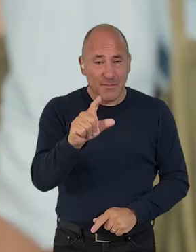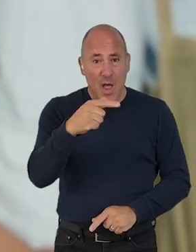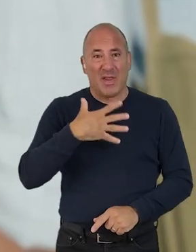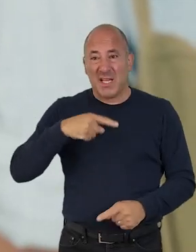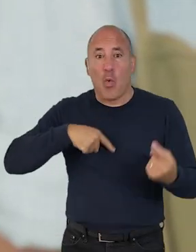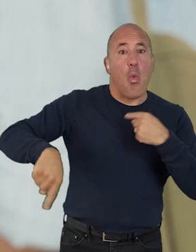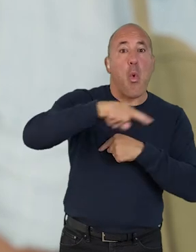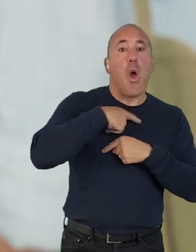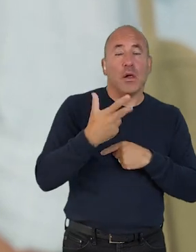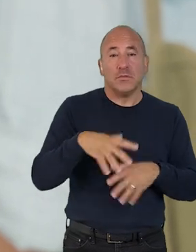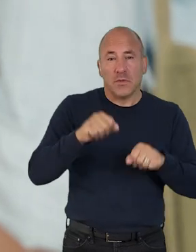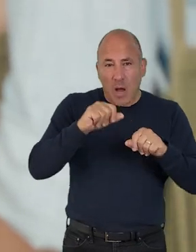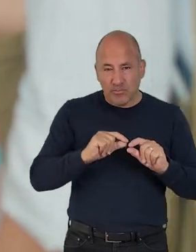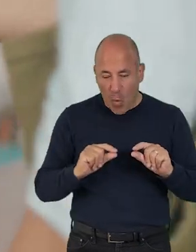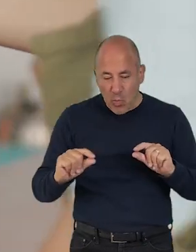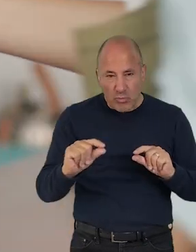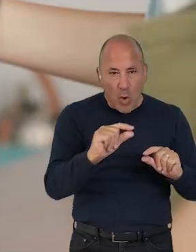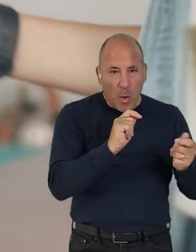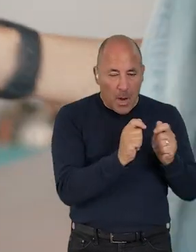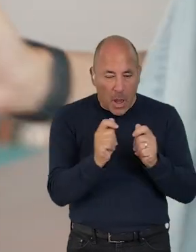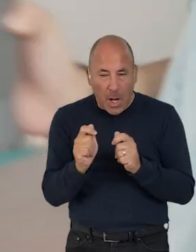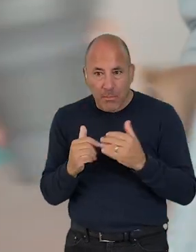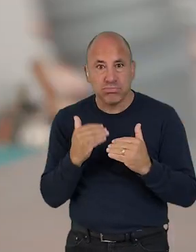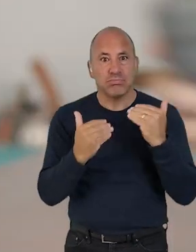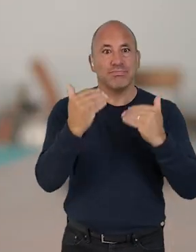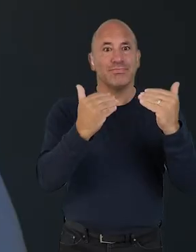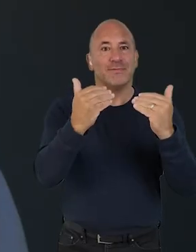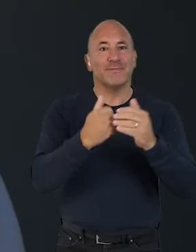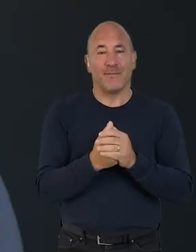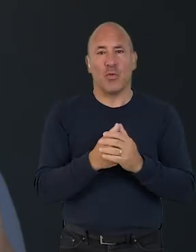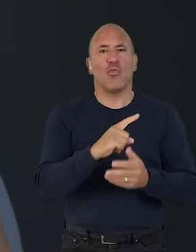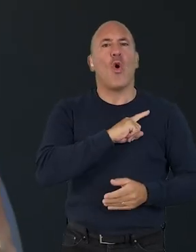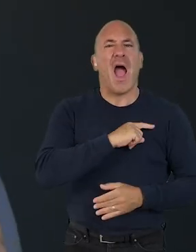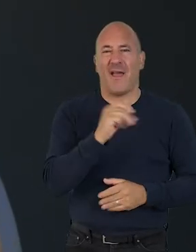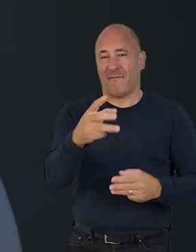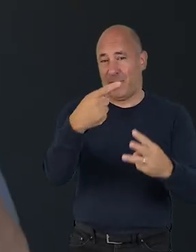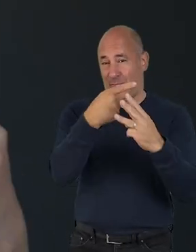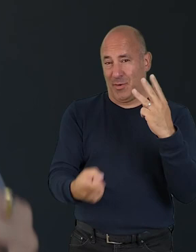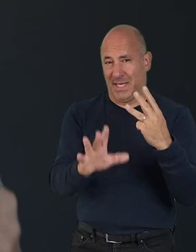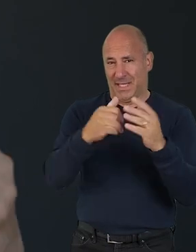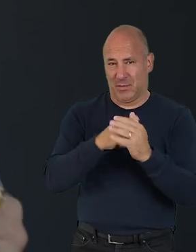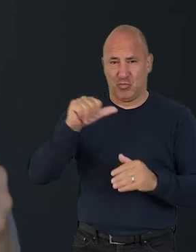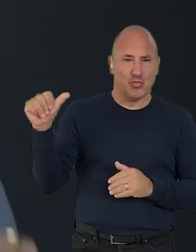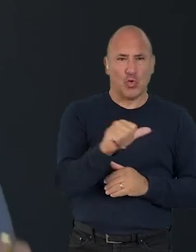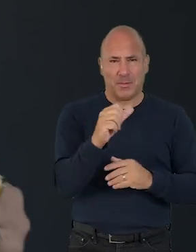but we also need collective, bottom-up changes in how we do things as well. Here are three reasons how small creative practitioners